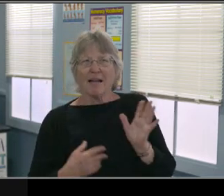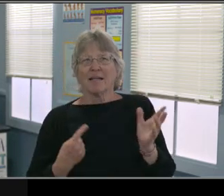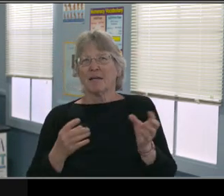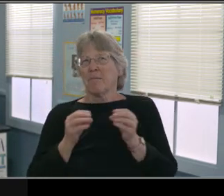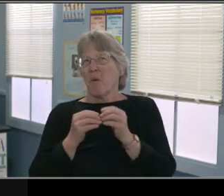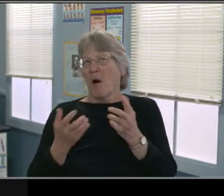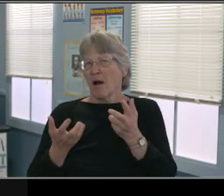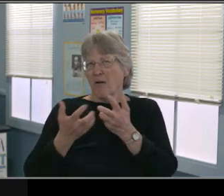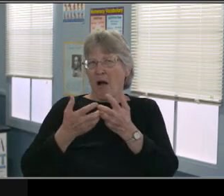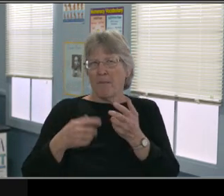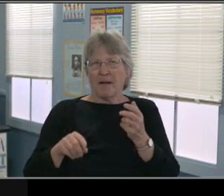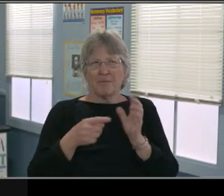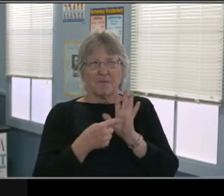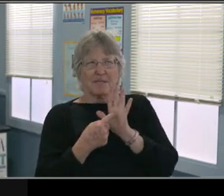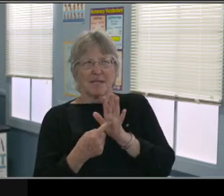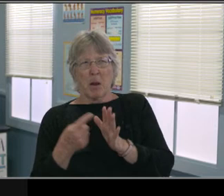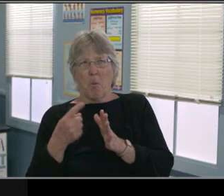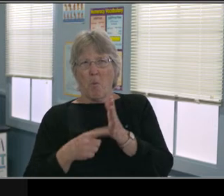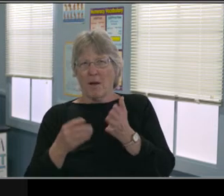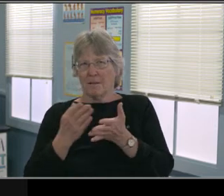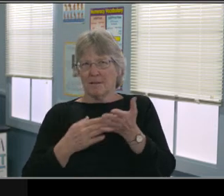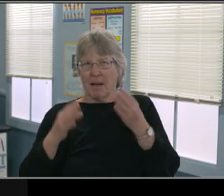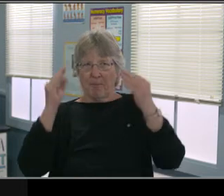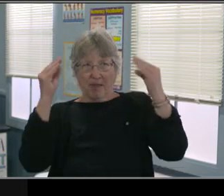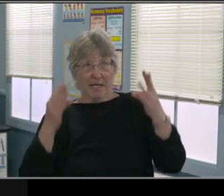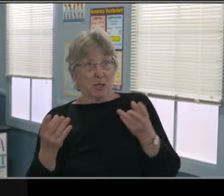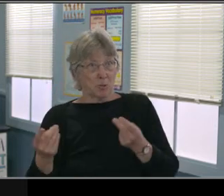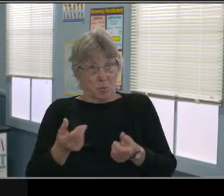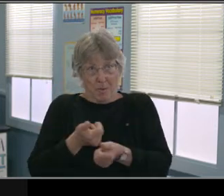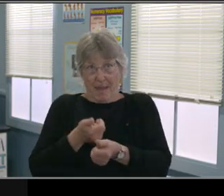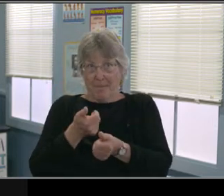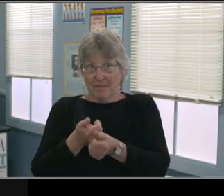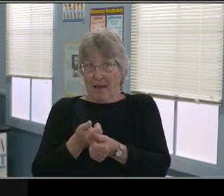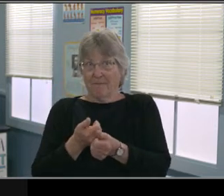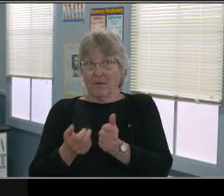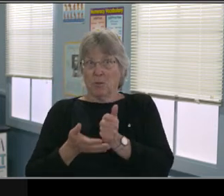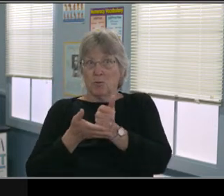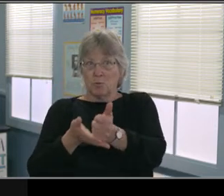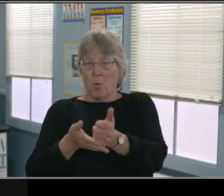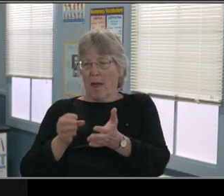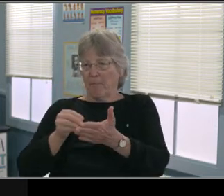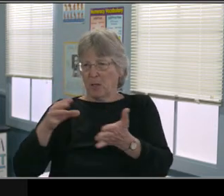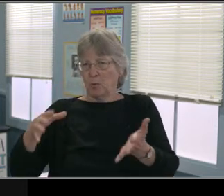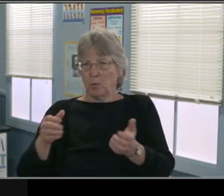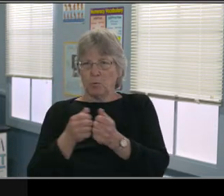And then it gives you a whole list of emergency conditions that you can certainly read on your own,